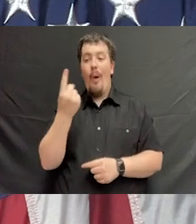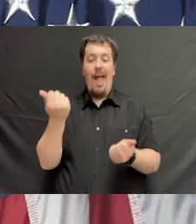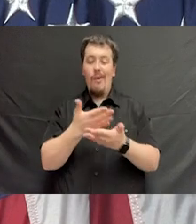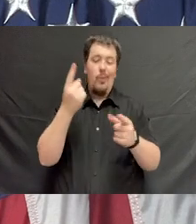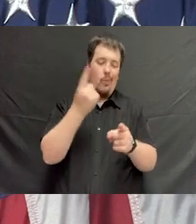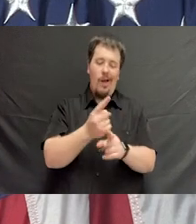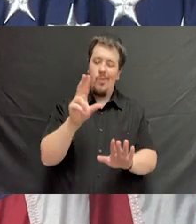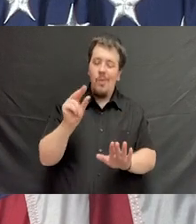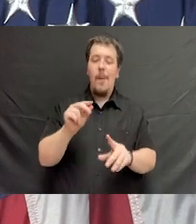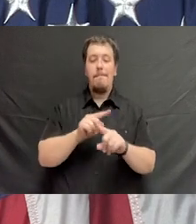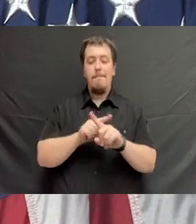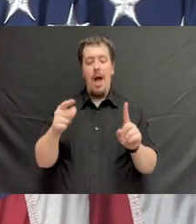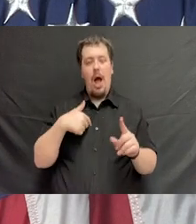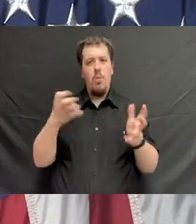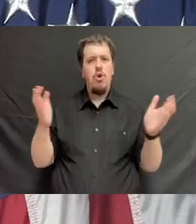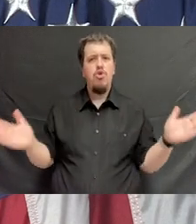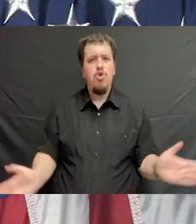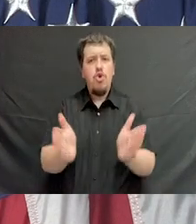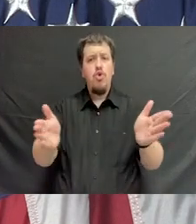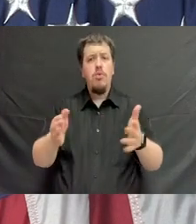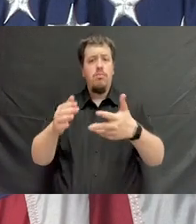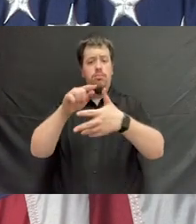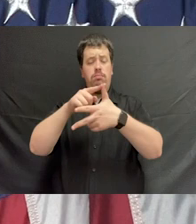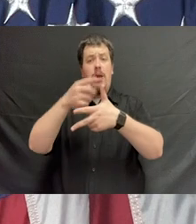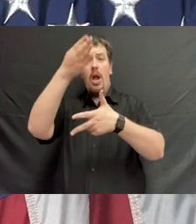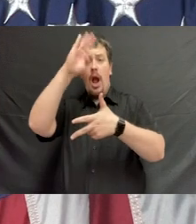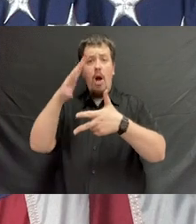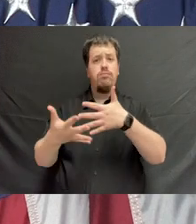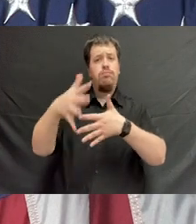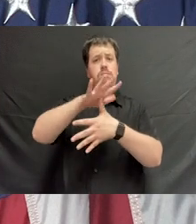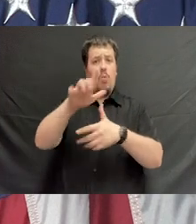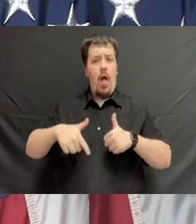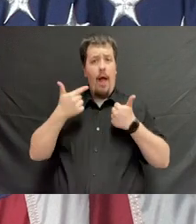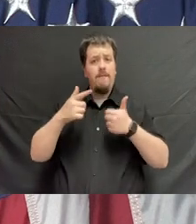done correctly myself, but I want to encourage you to put God first in your life,